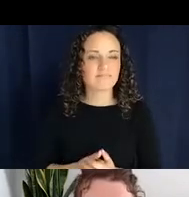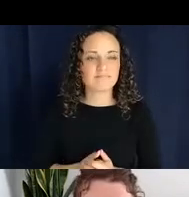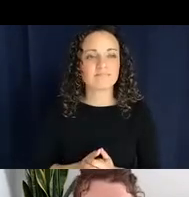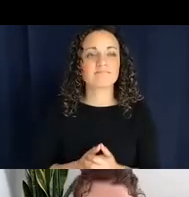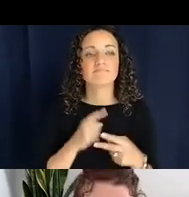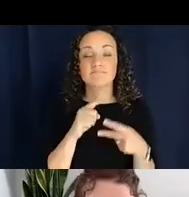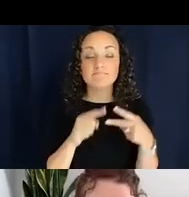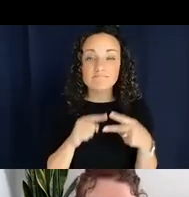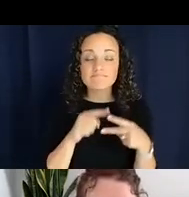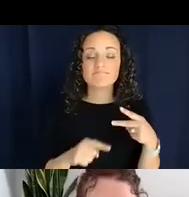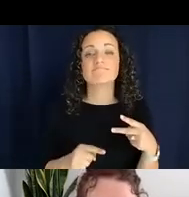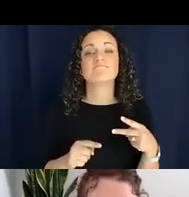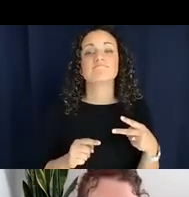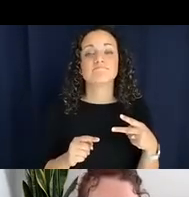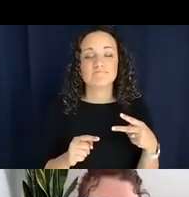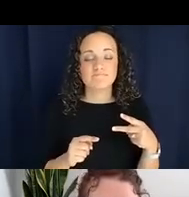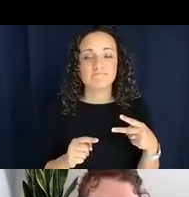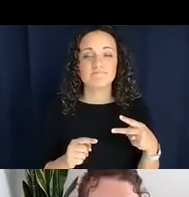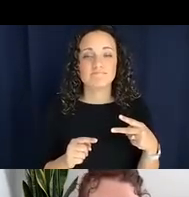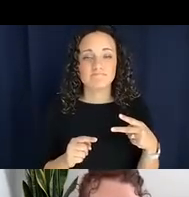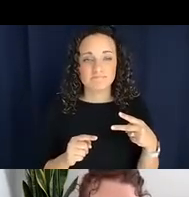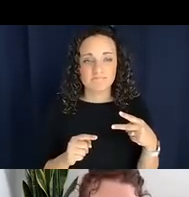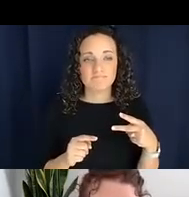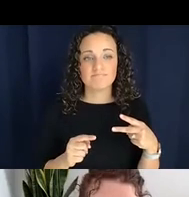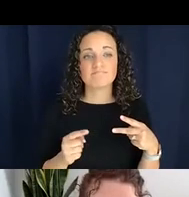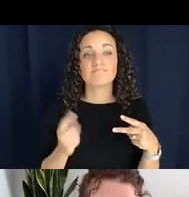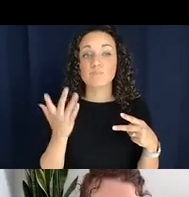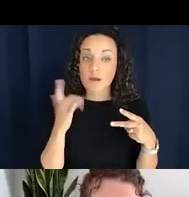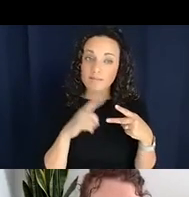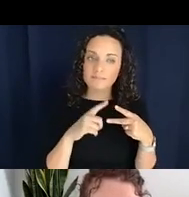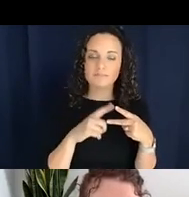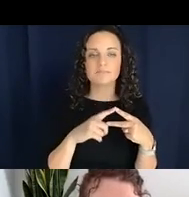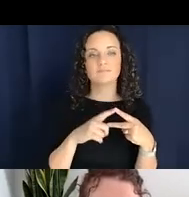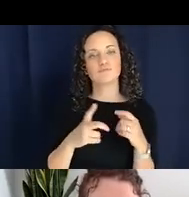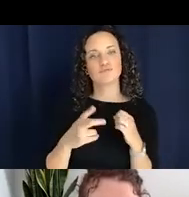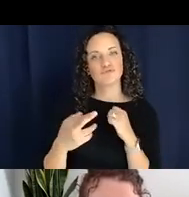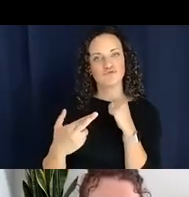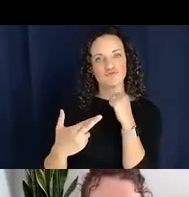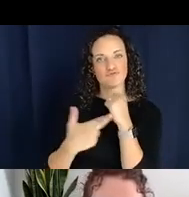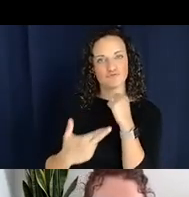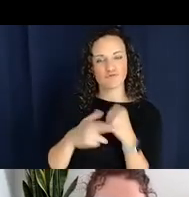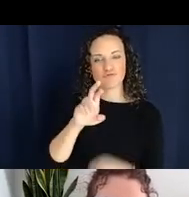be doing in languages. One is basically referent tracking, so marking agreement in the verb